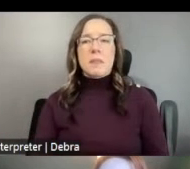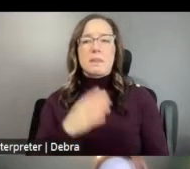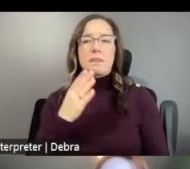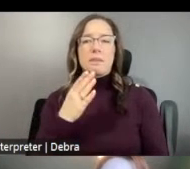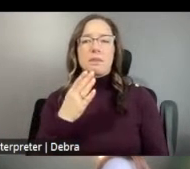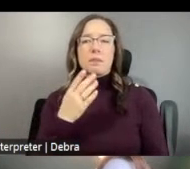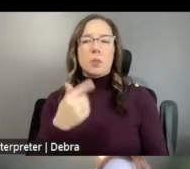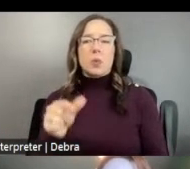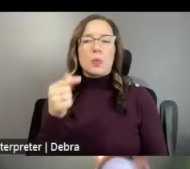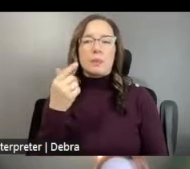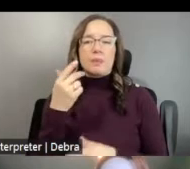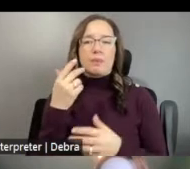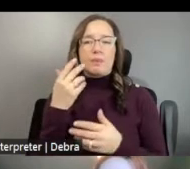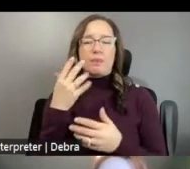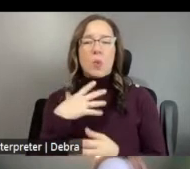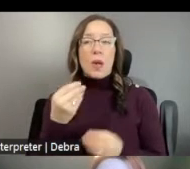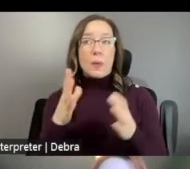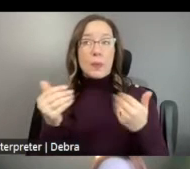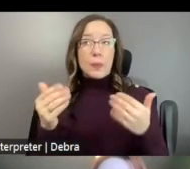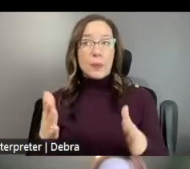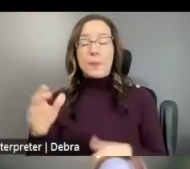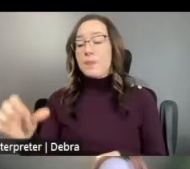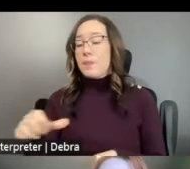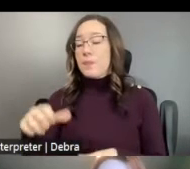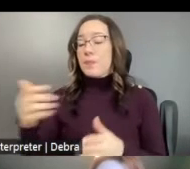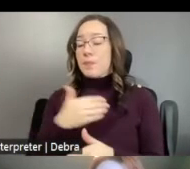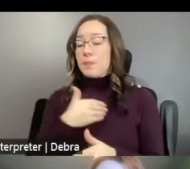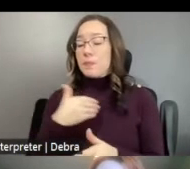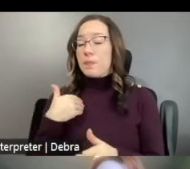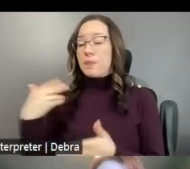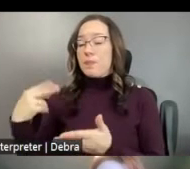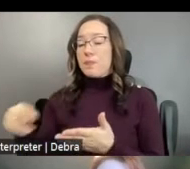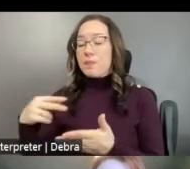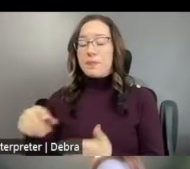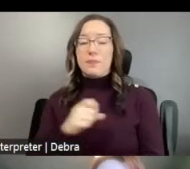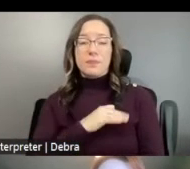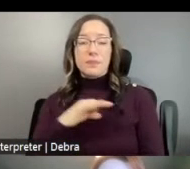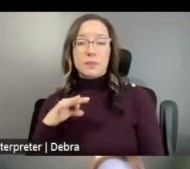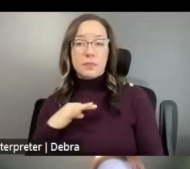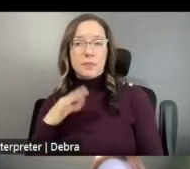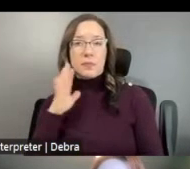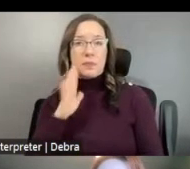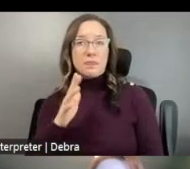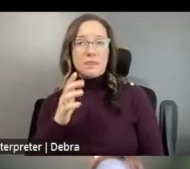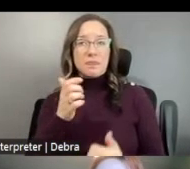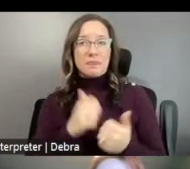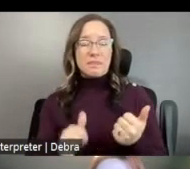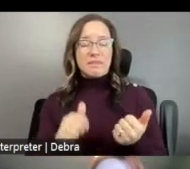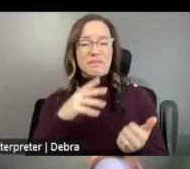I'M JOINED TODAY BY THE OTHER MEMBERS OF THE DANCE STAFF WHO WILL EACH INTRODUCE THEMSELVES LATER ON